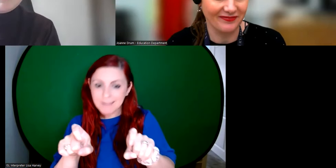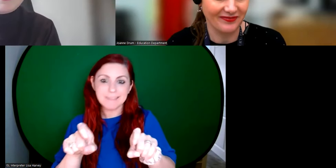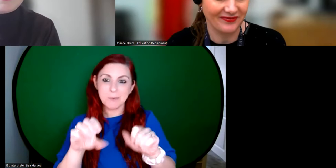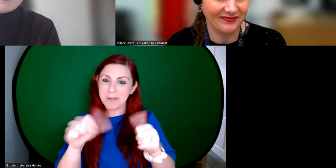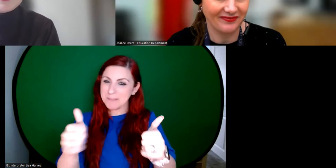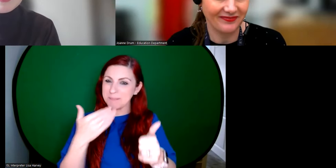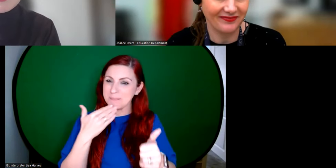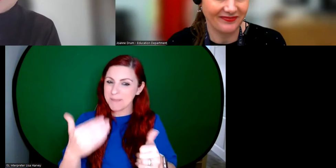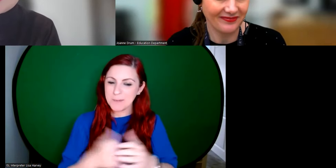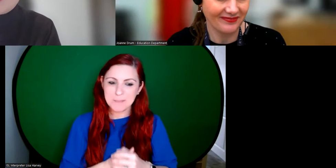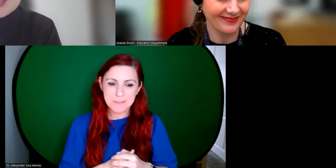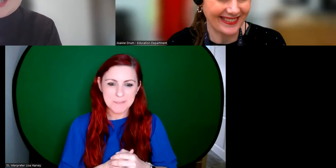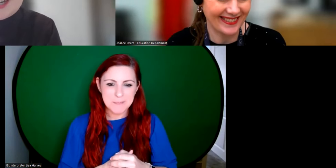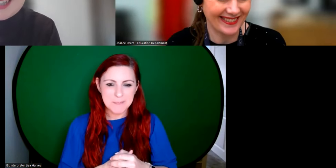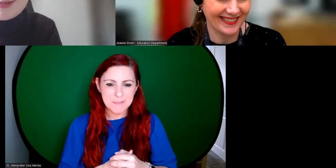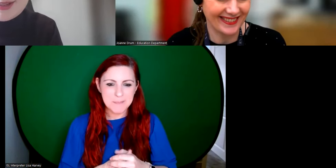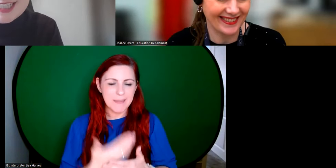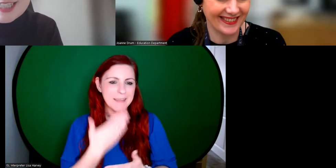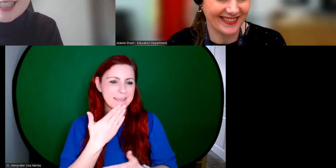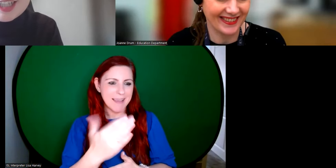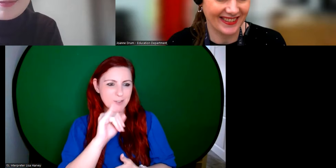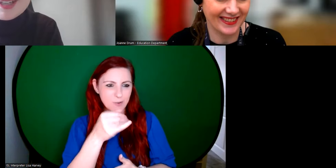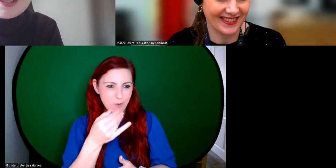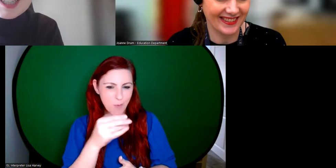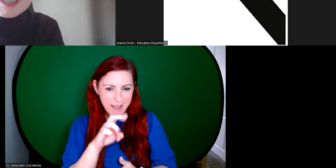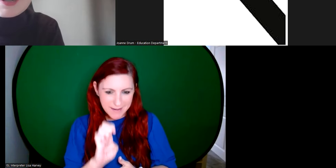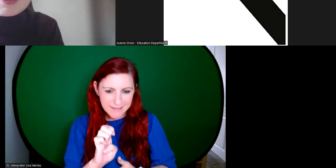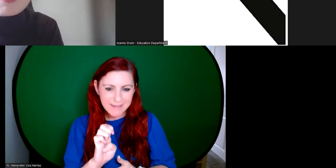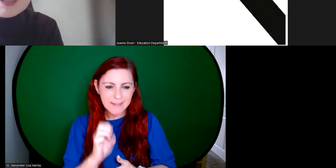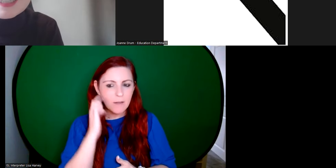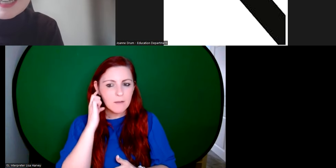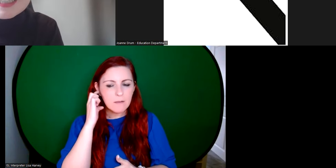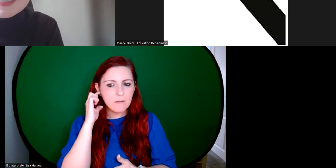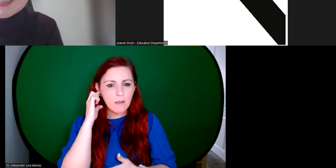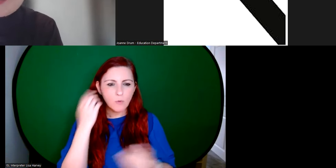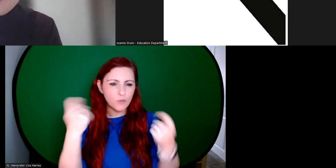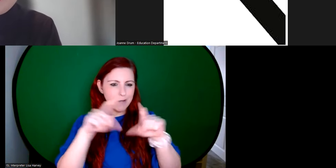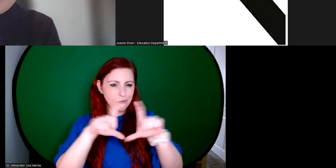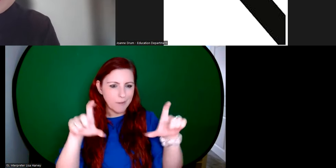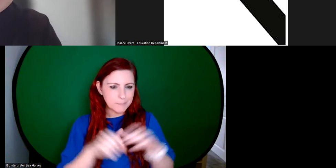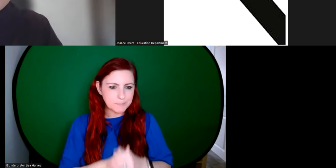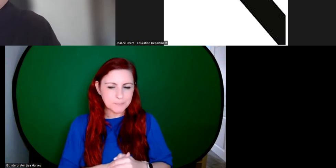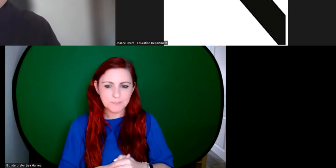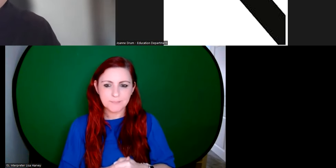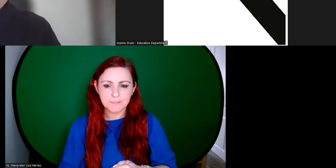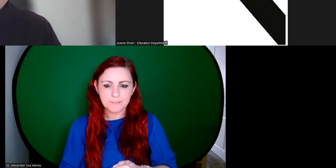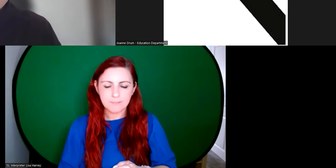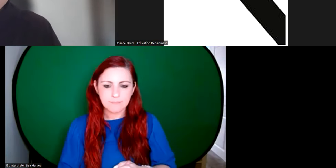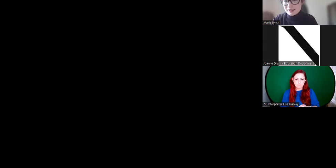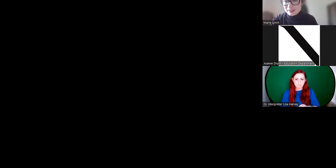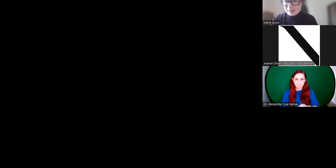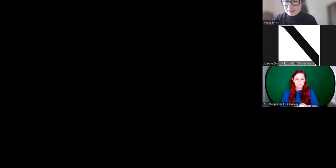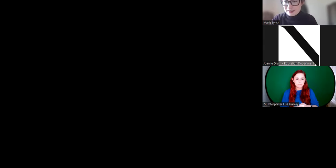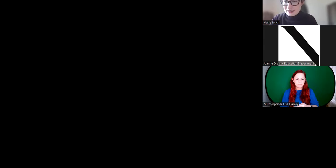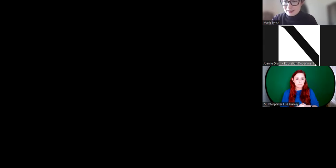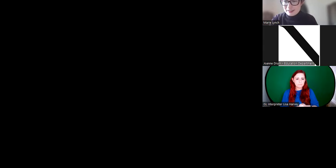Marie Lynch: Thanks, Joanne. I'm going to share my screen now in one second.